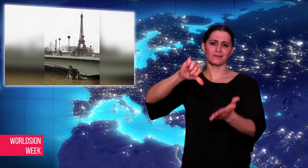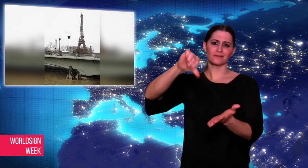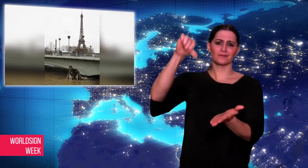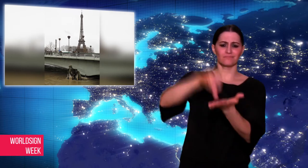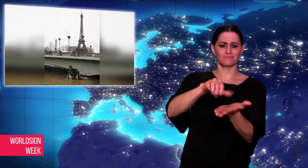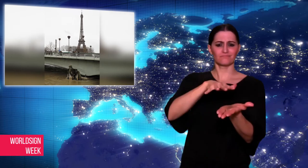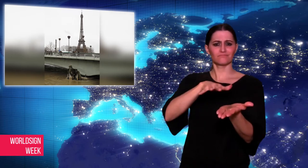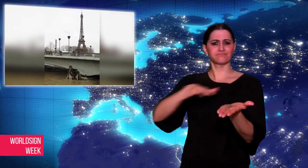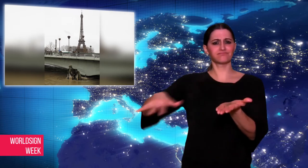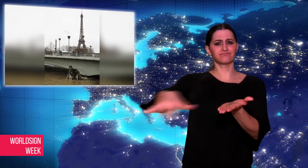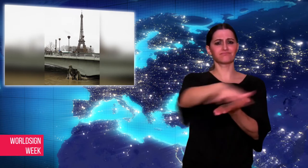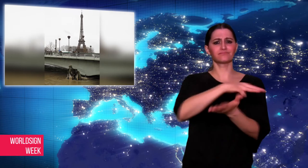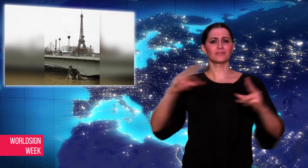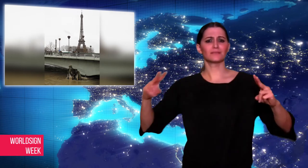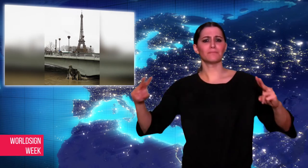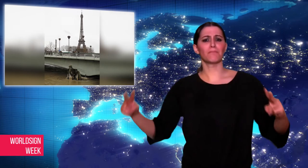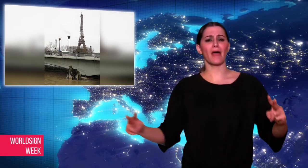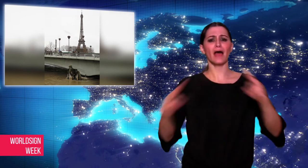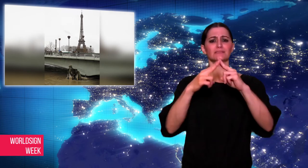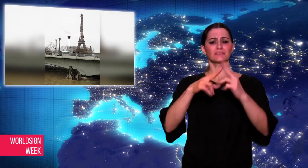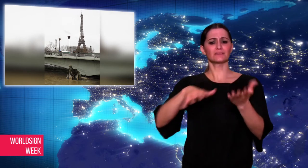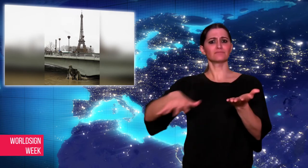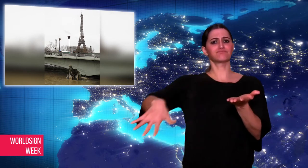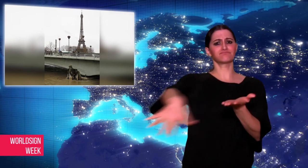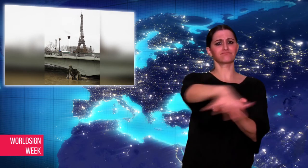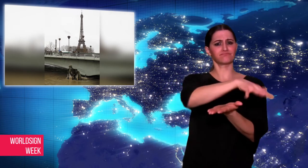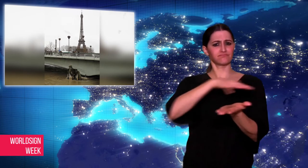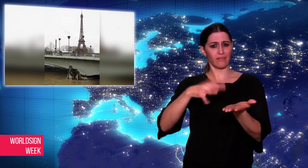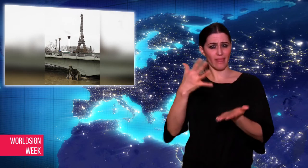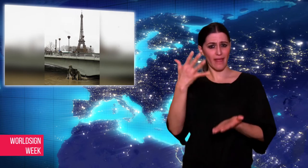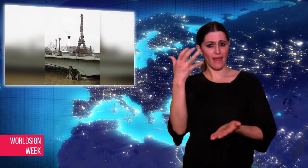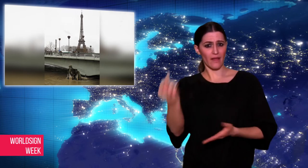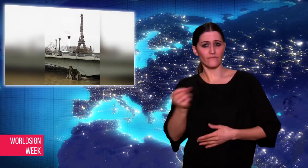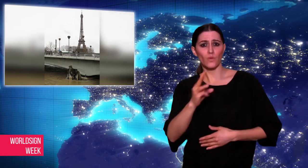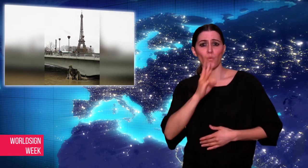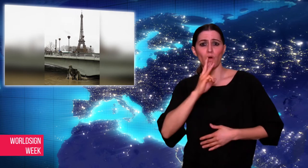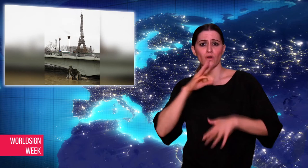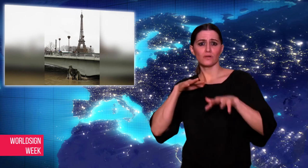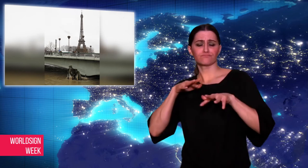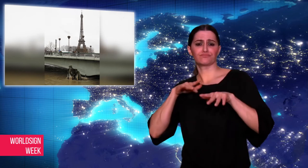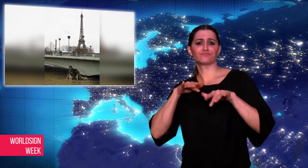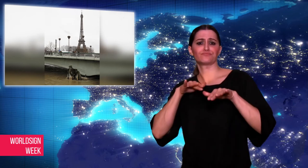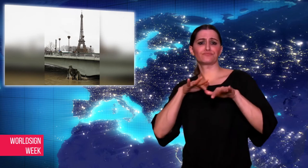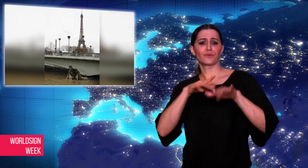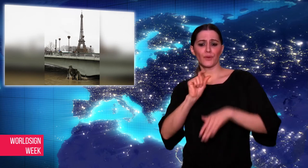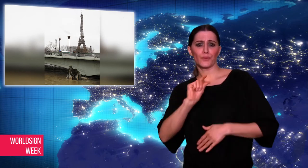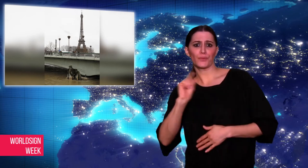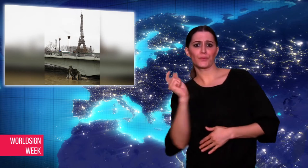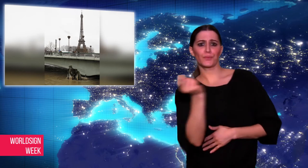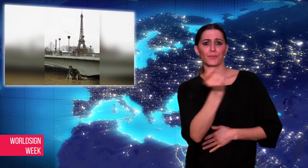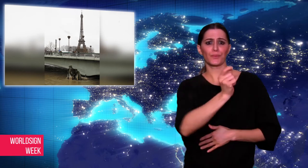Seine, the French river that runs